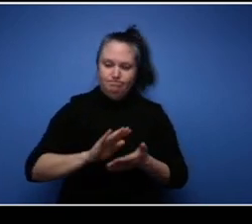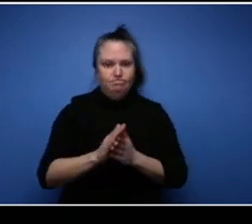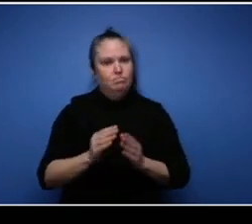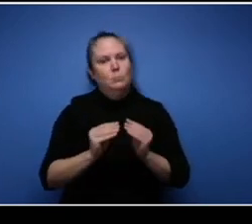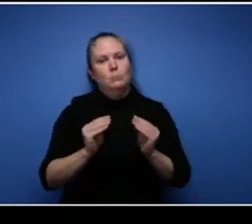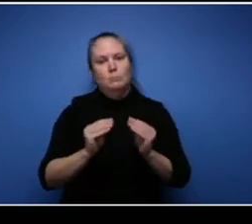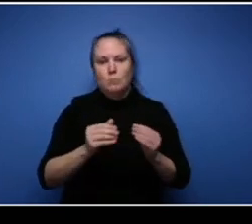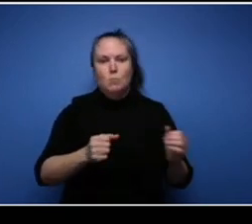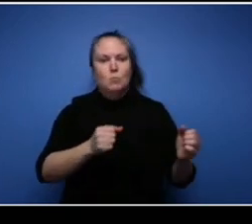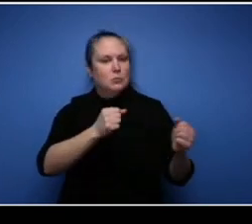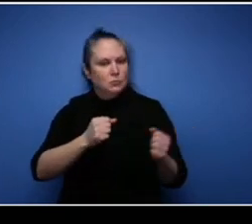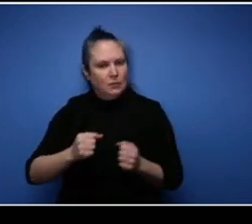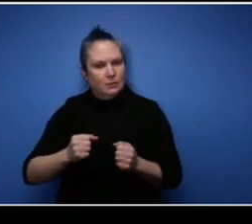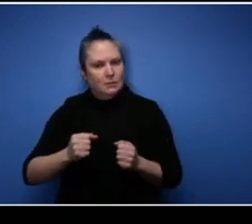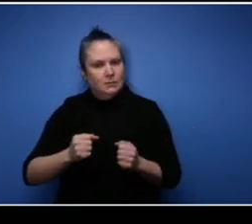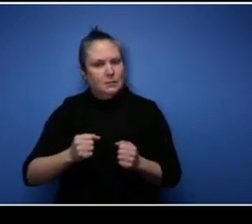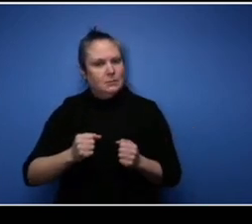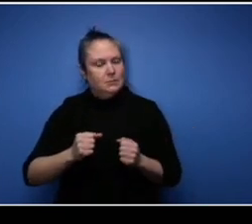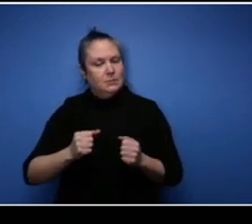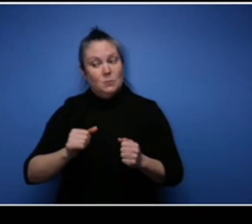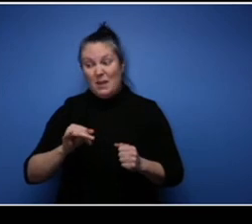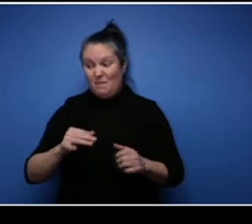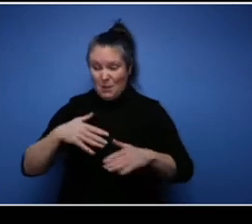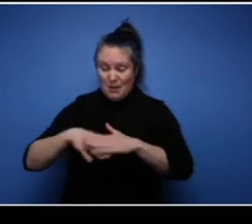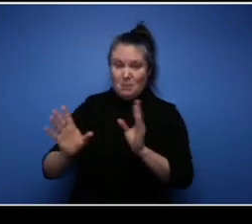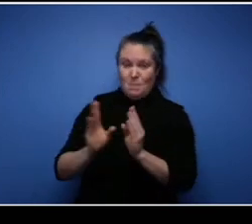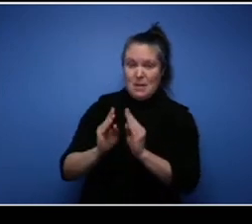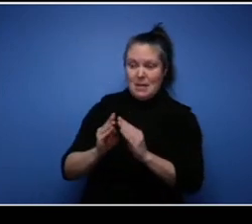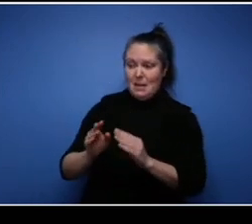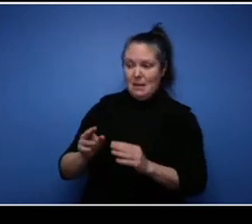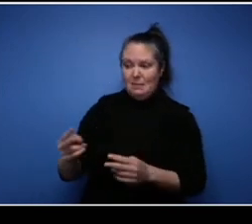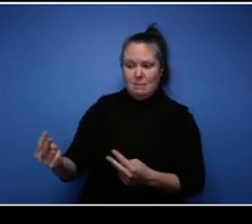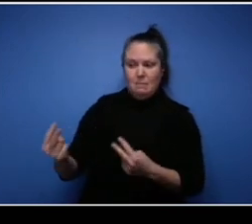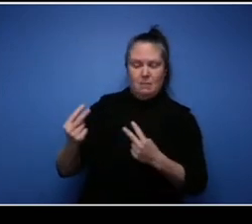happening but it's something that you know you deal with every day whether it's you know